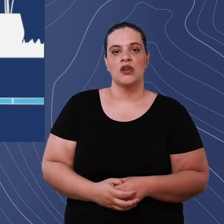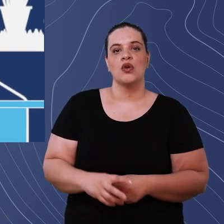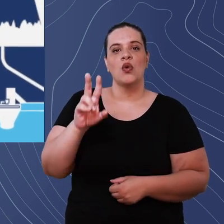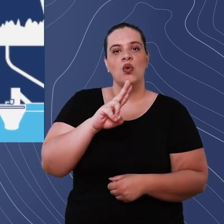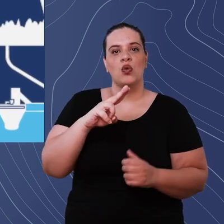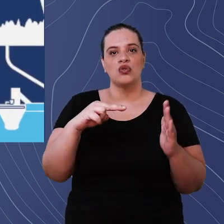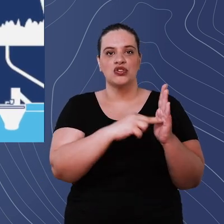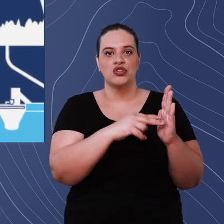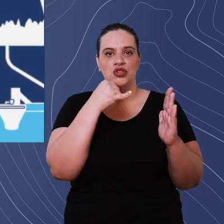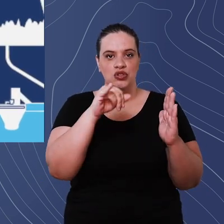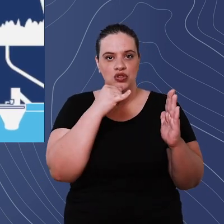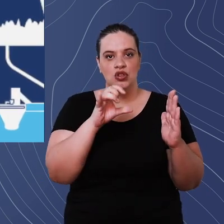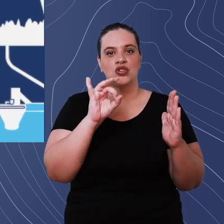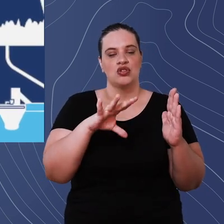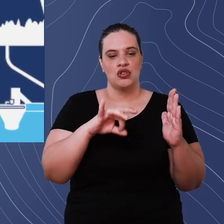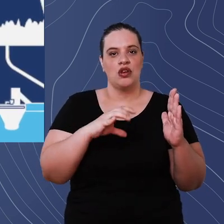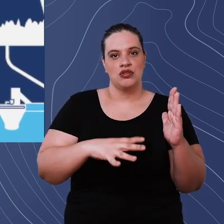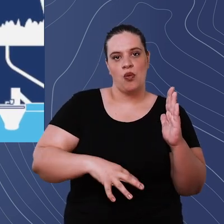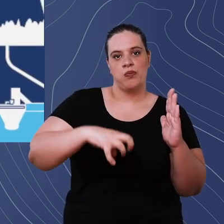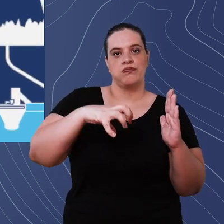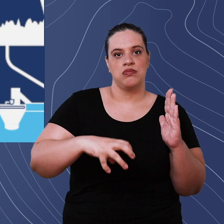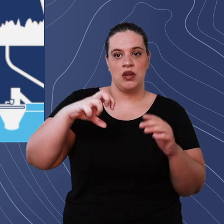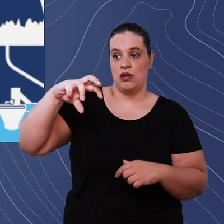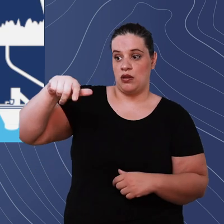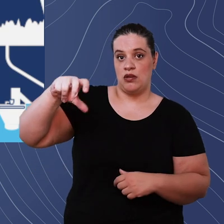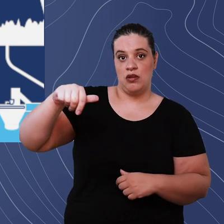that is activated automatically when a faucet is opened